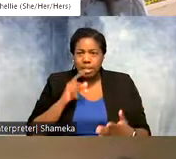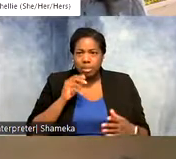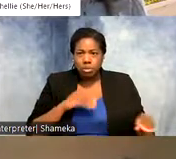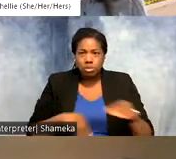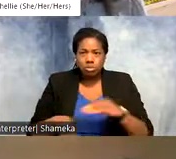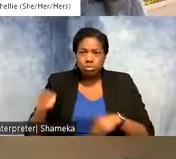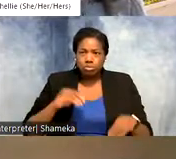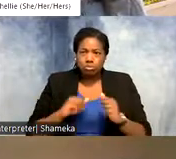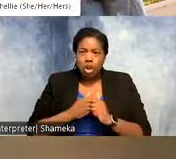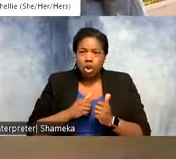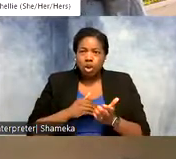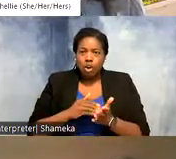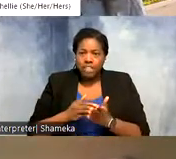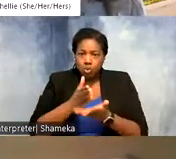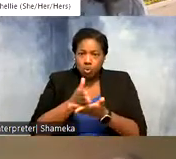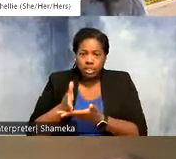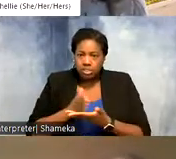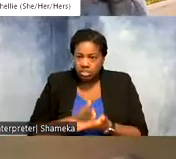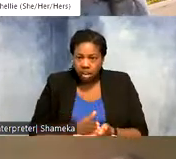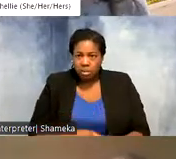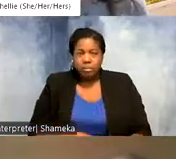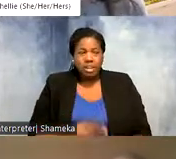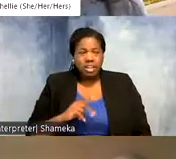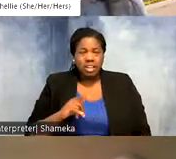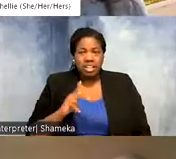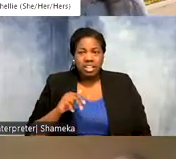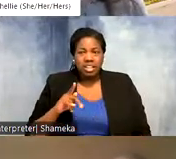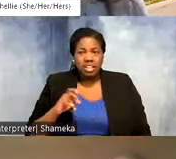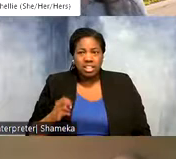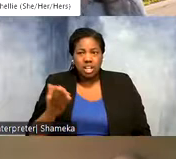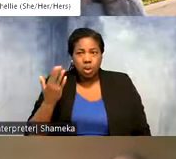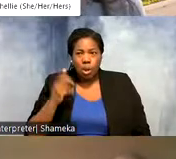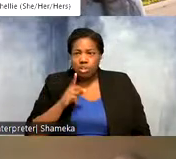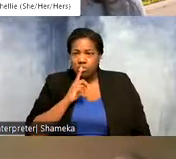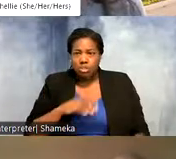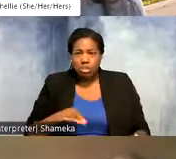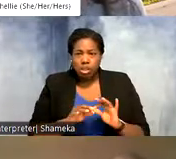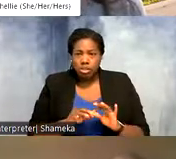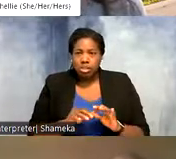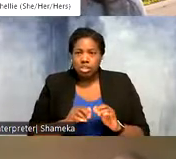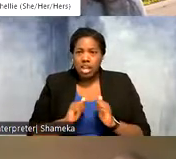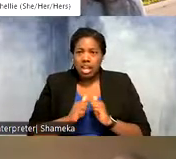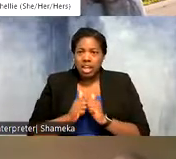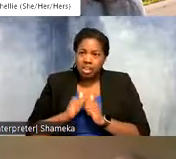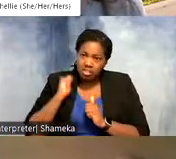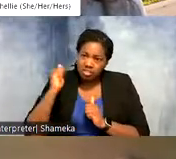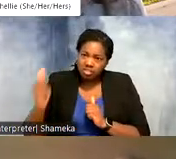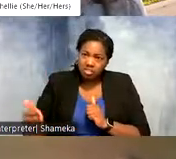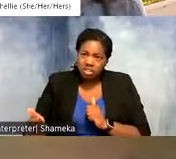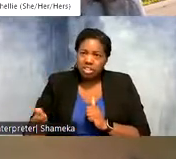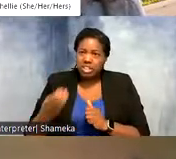stop?" Kaylee said "why are migratory birds important?" Ellie said "how far they can fly? What do they eat?"